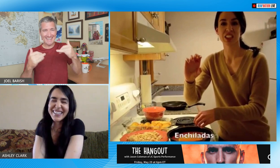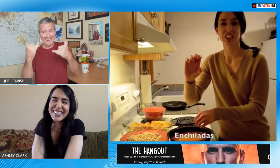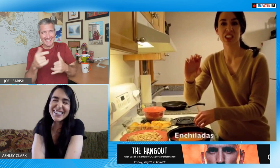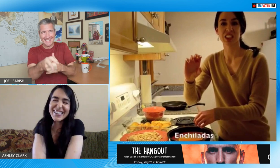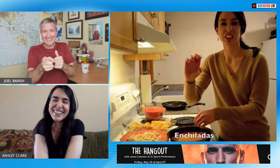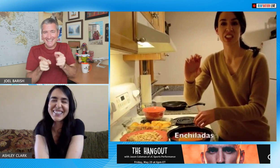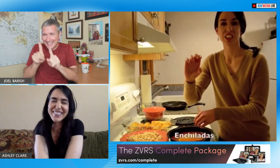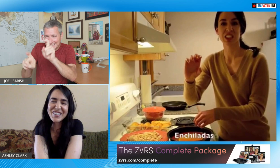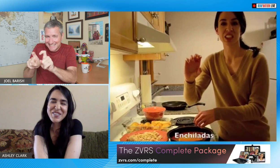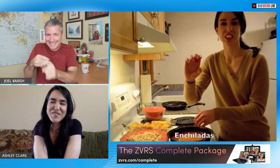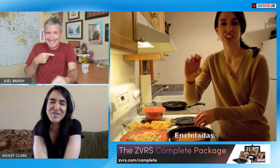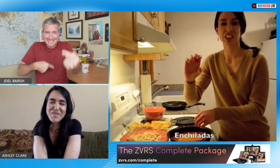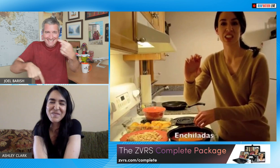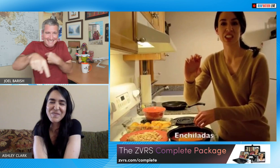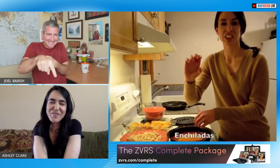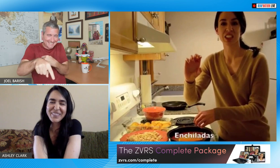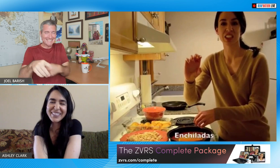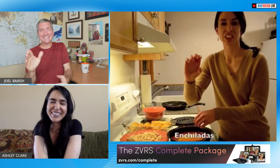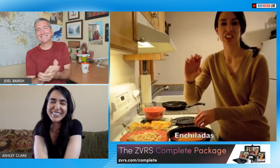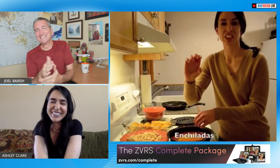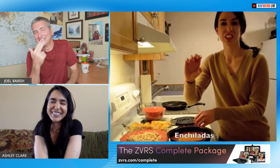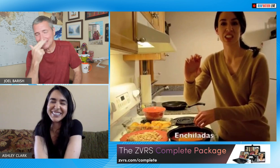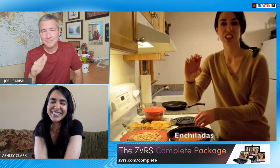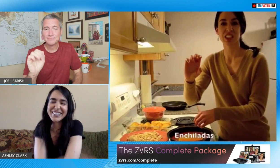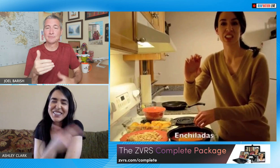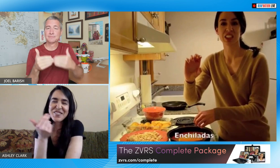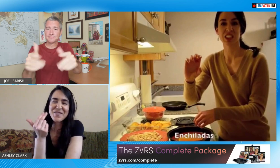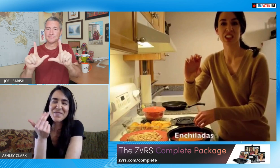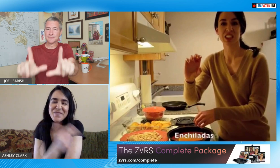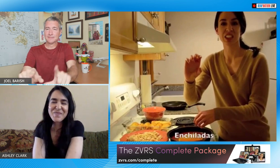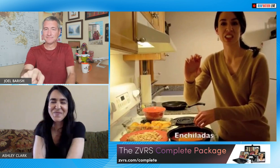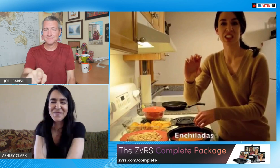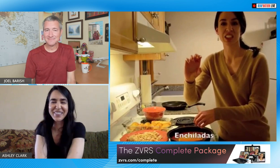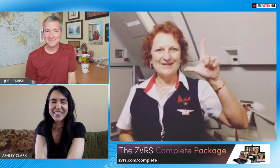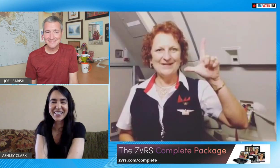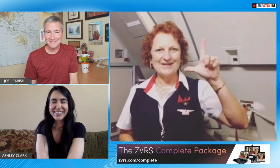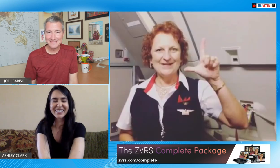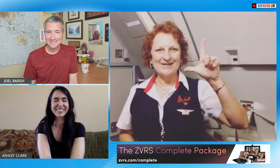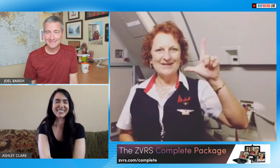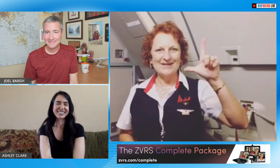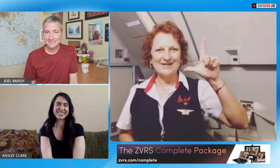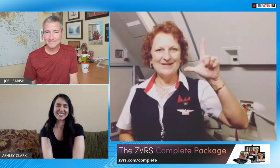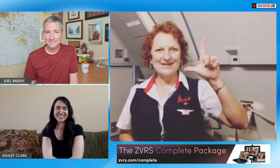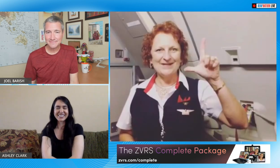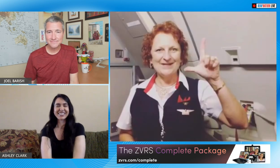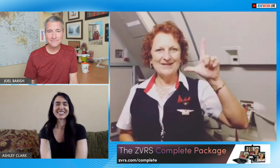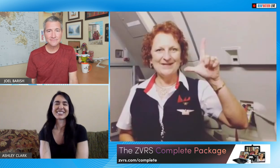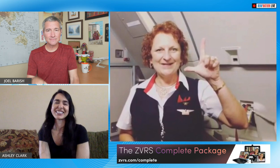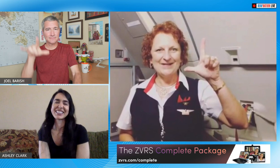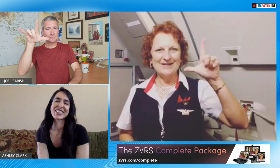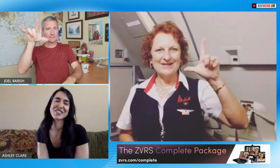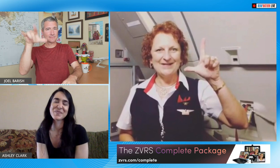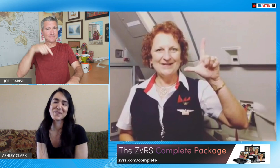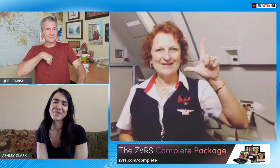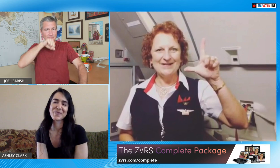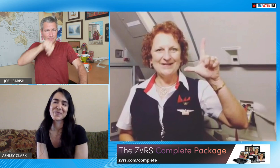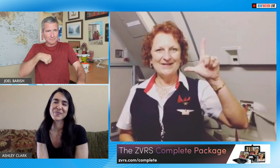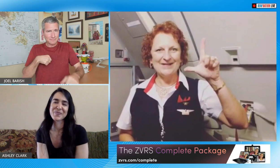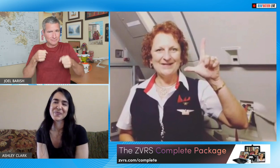You always test your own students I'm testing you okay perfect next clip here all right oh I love the planes